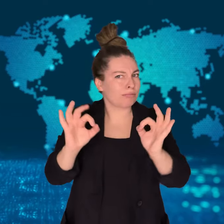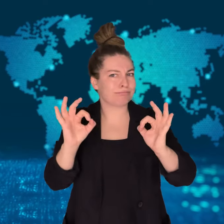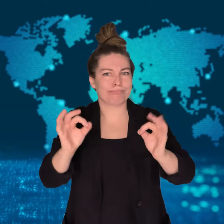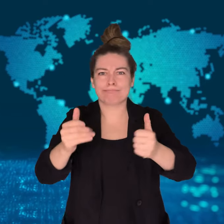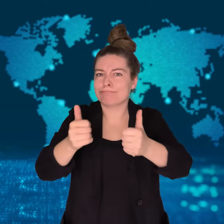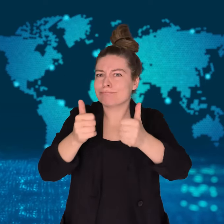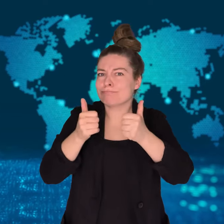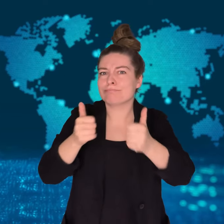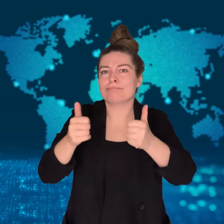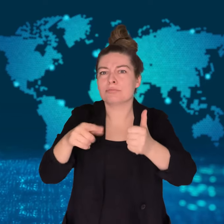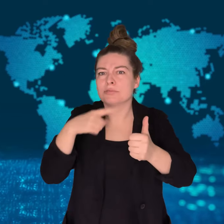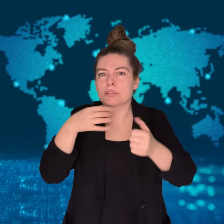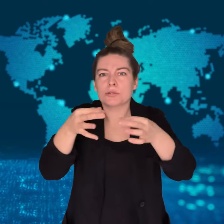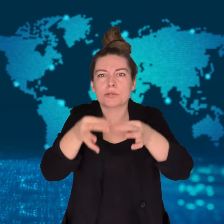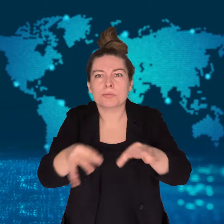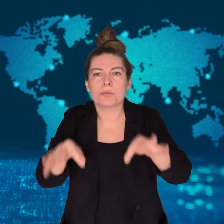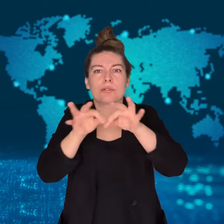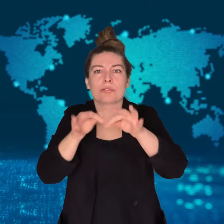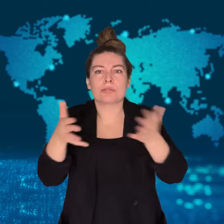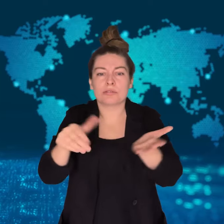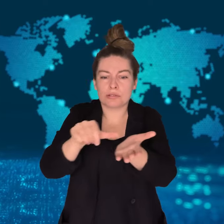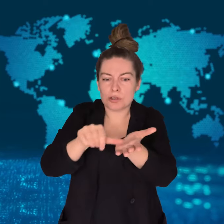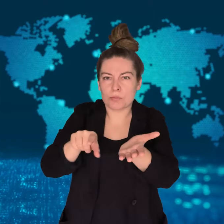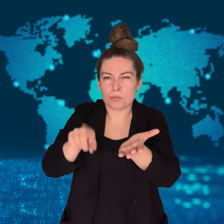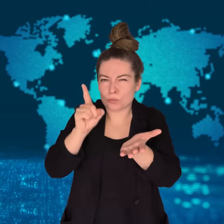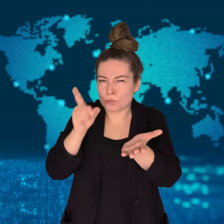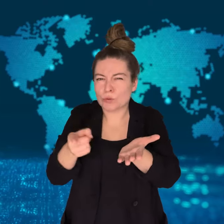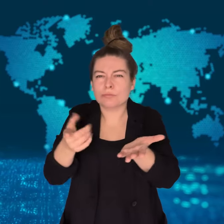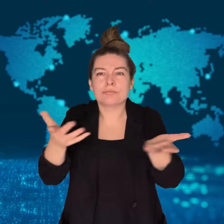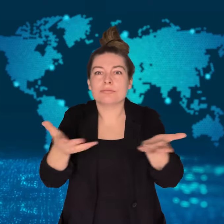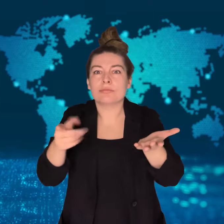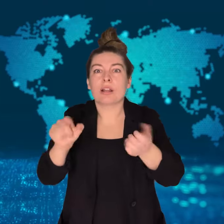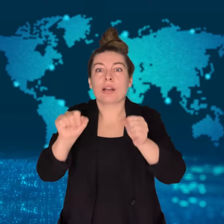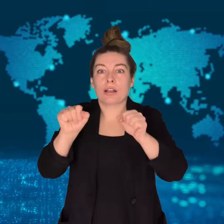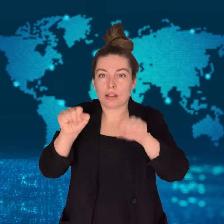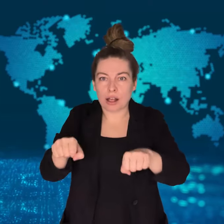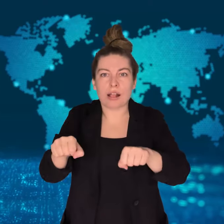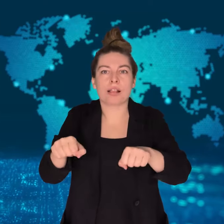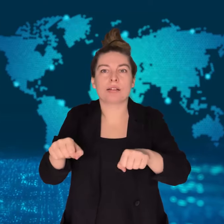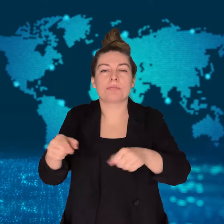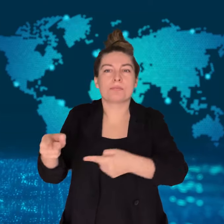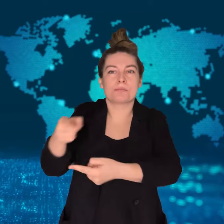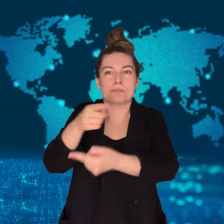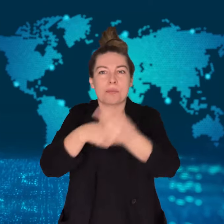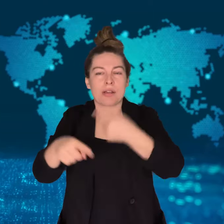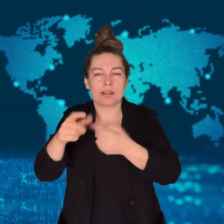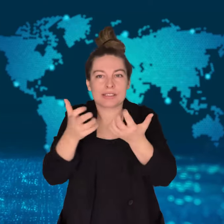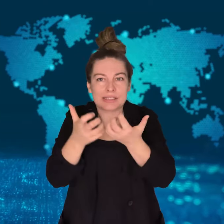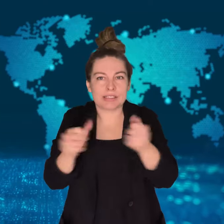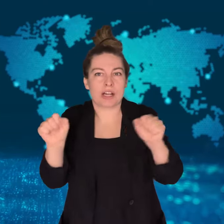It was a successful operation according to representatives of the palace back in Norway.